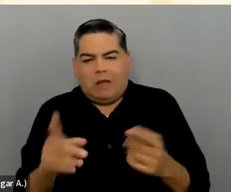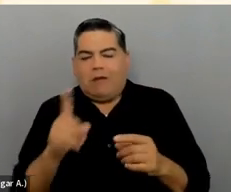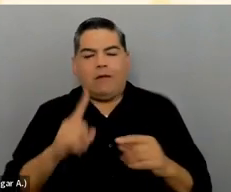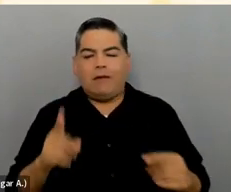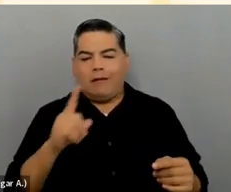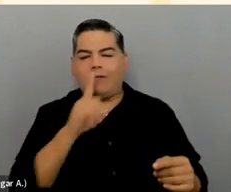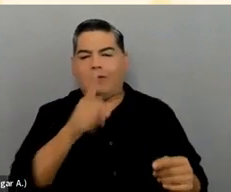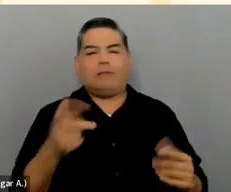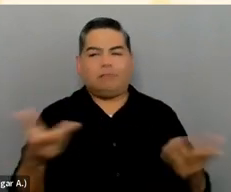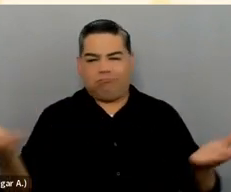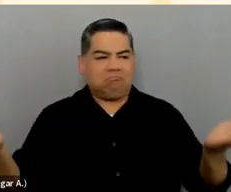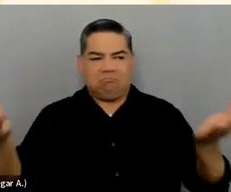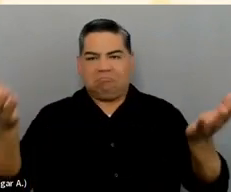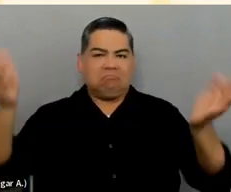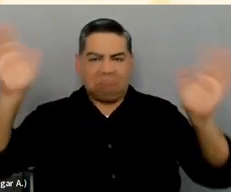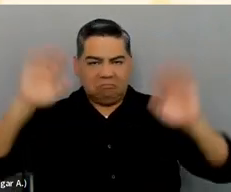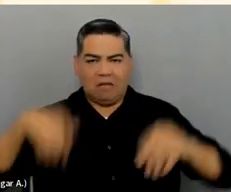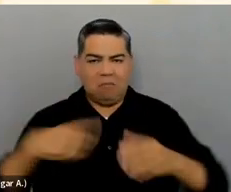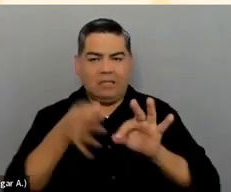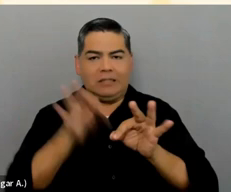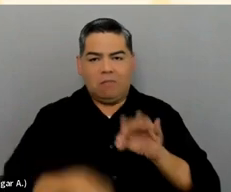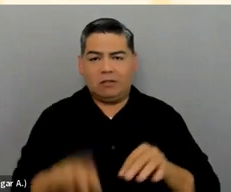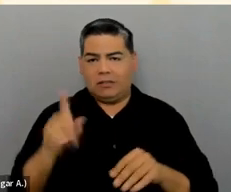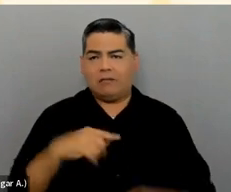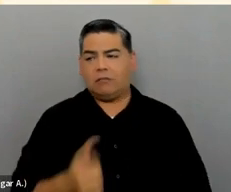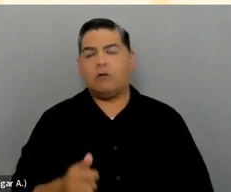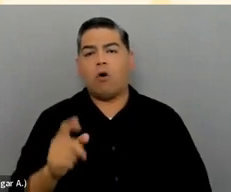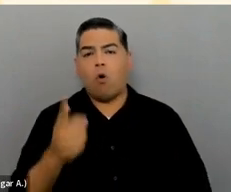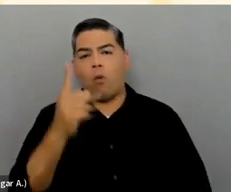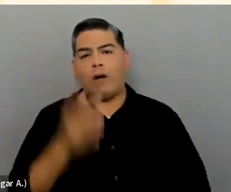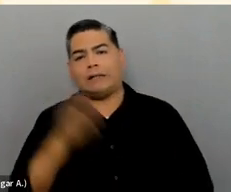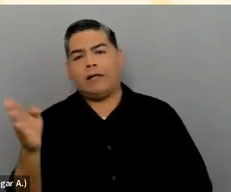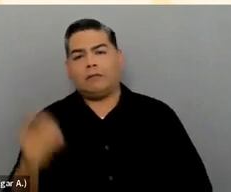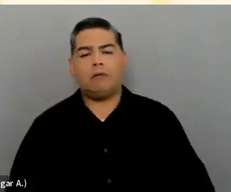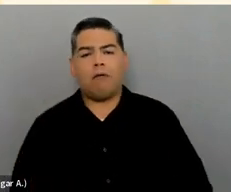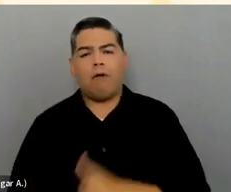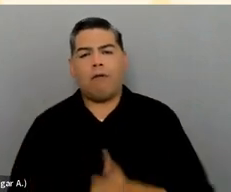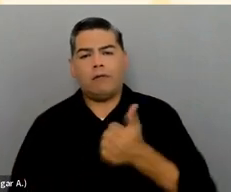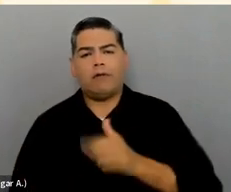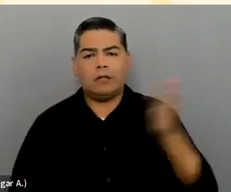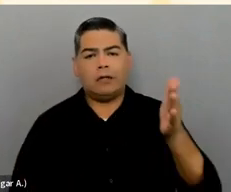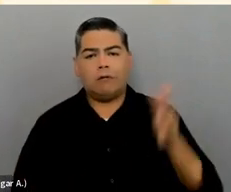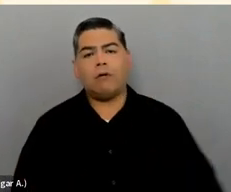So it could be just as simple as doing that. It could be, you know, instead of saying, the top or the bottom